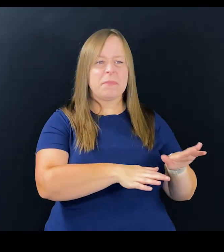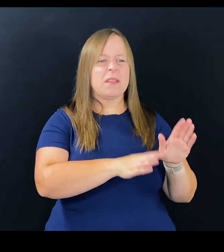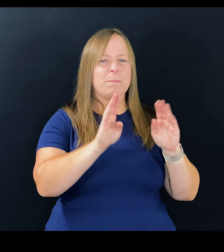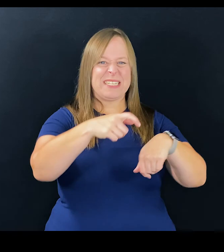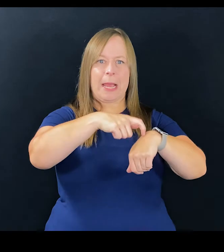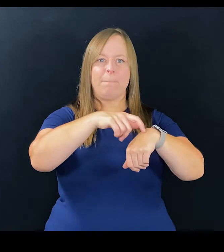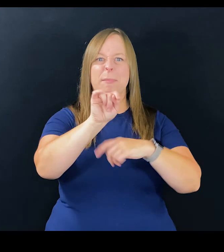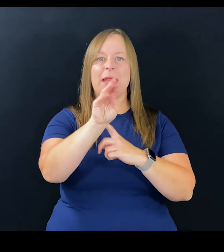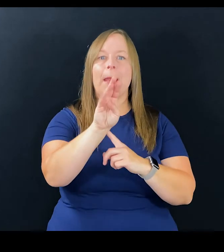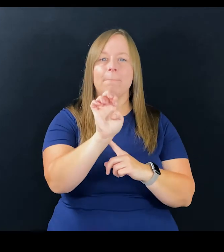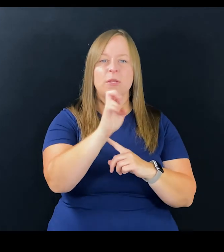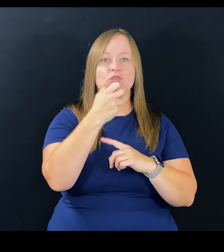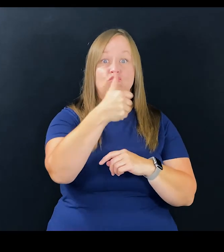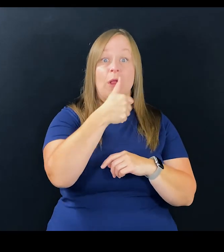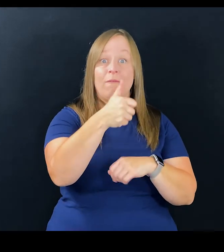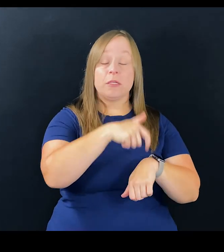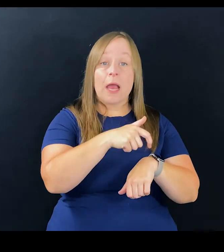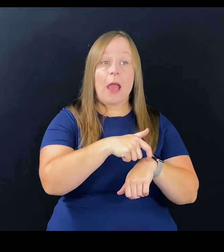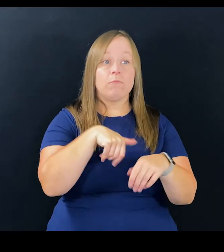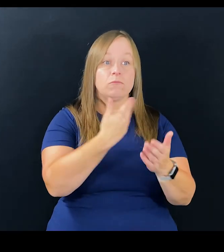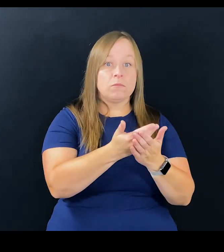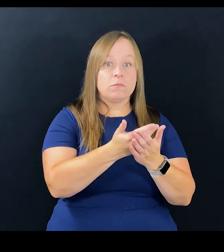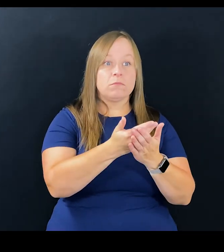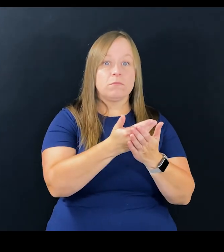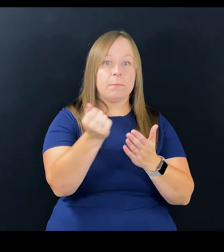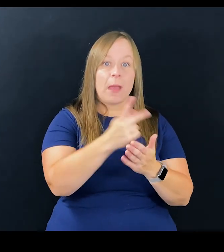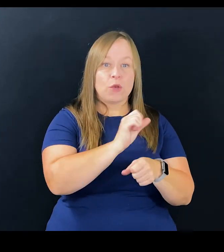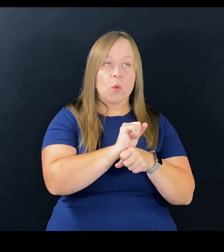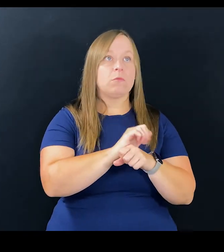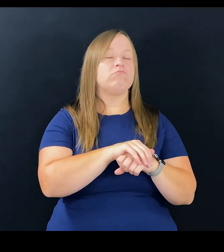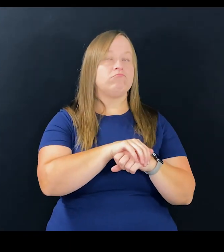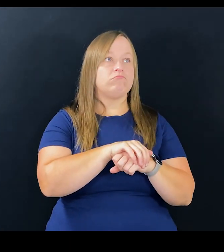forget about money, but time, travel time to and from,